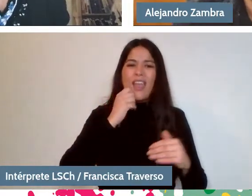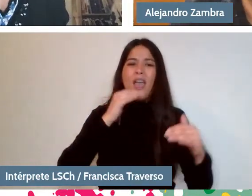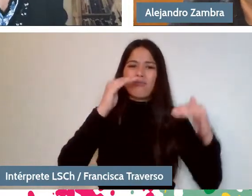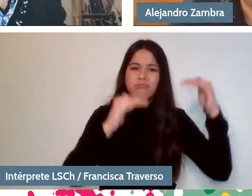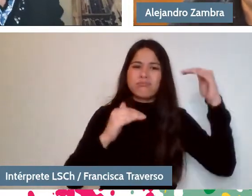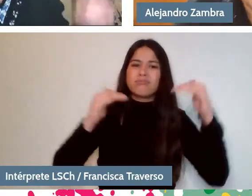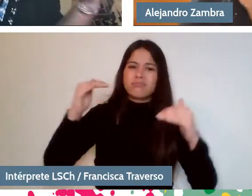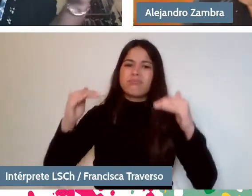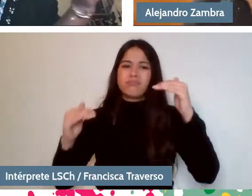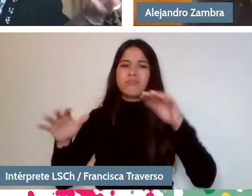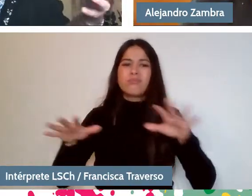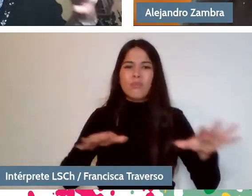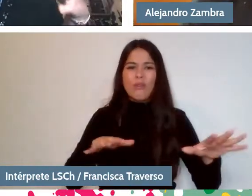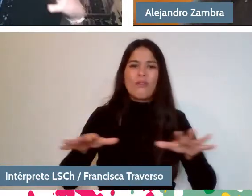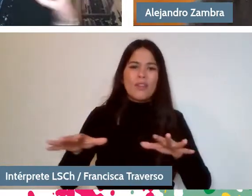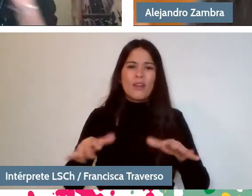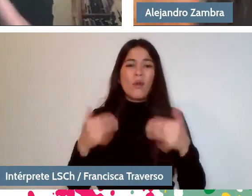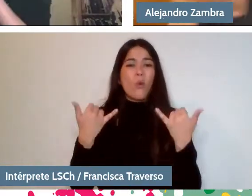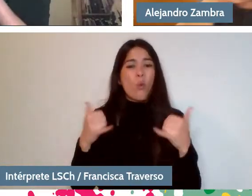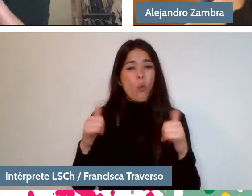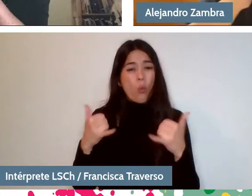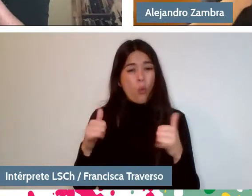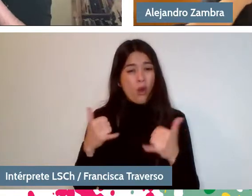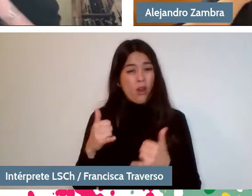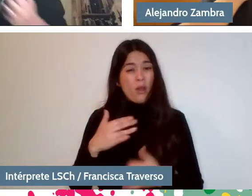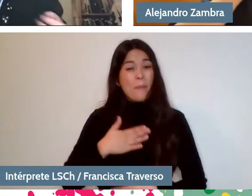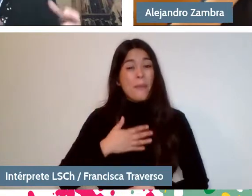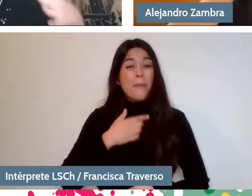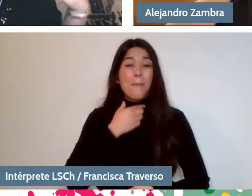With that game. I really liked that you used the expression